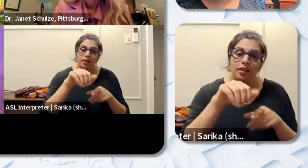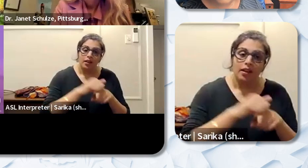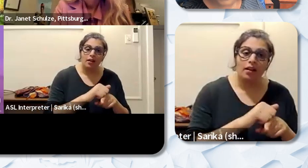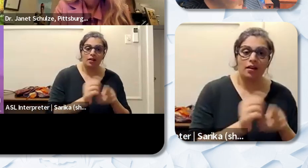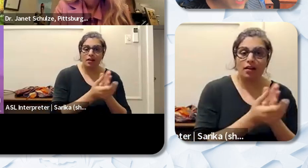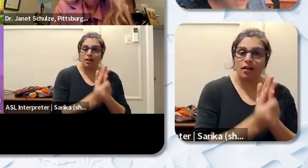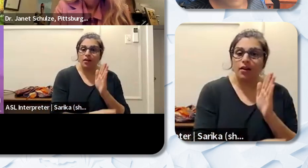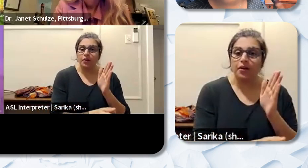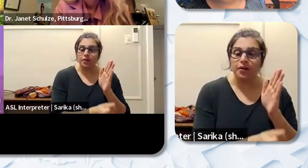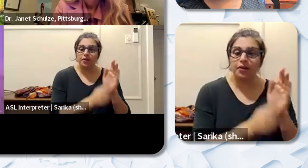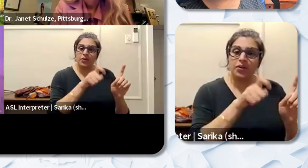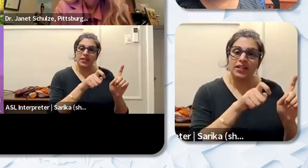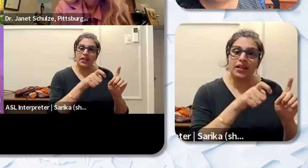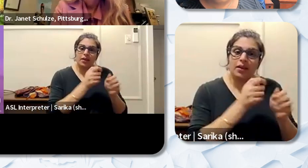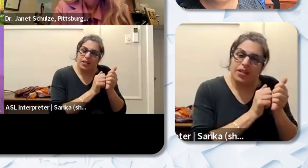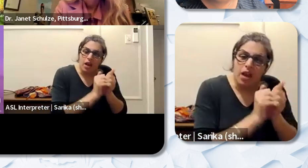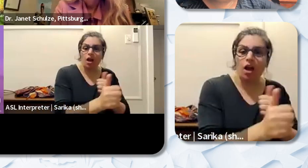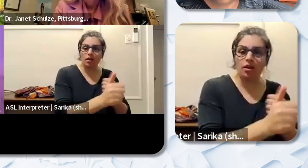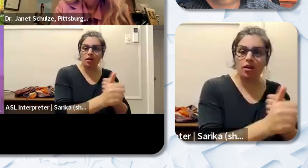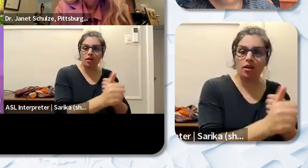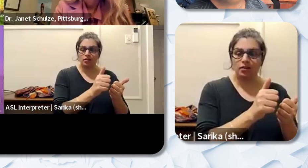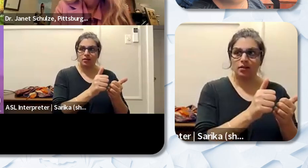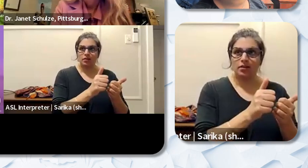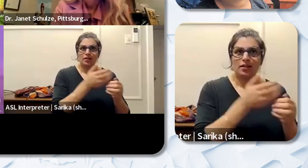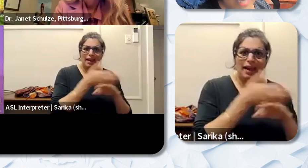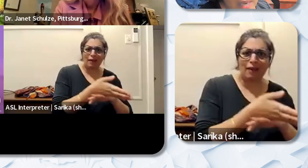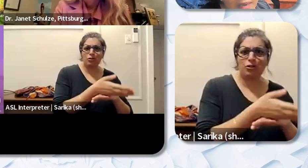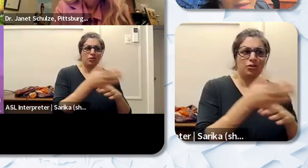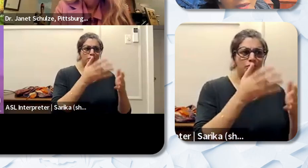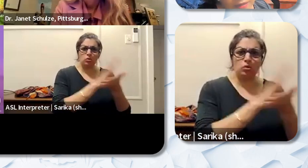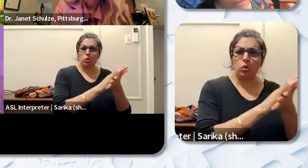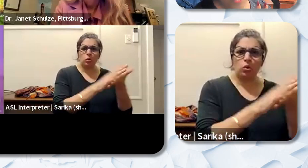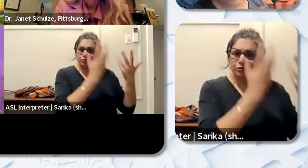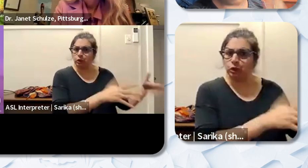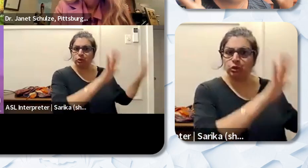would they will need beyond the school that they would need you know once they get you know older